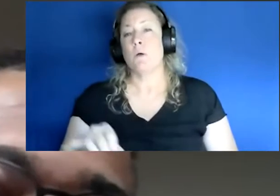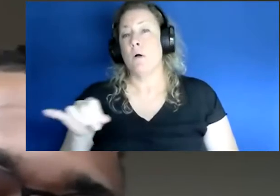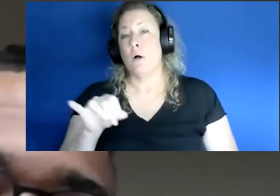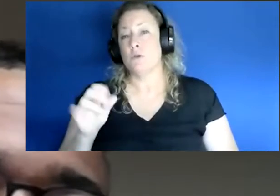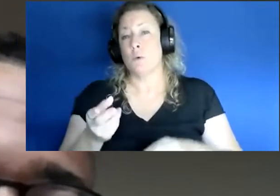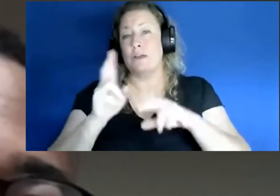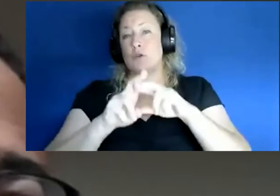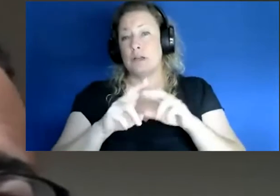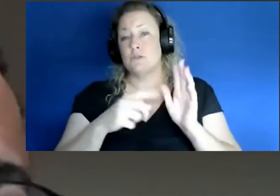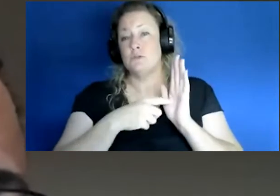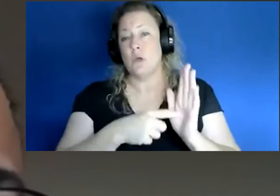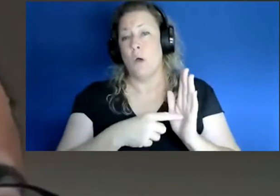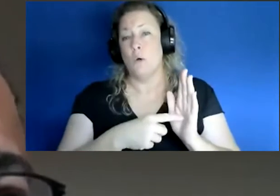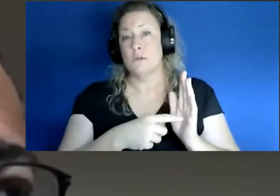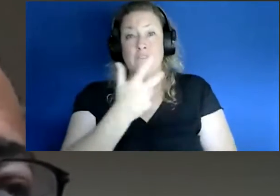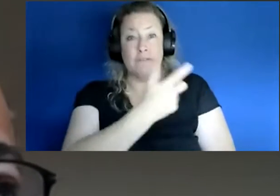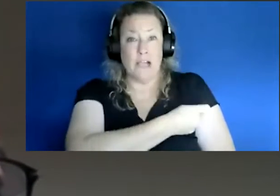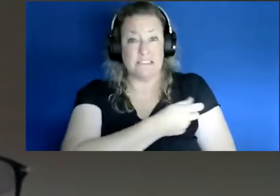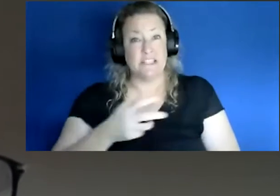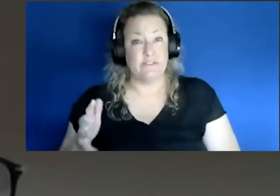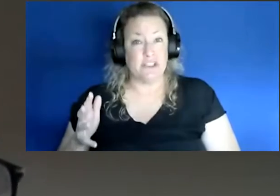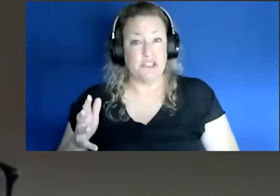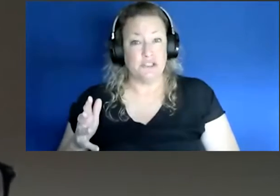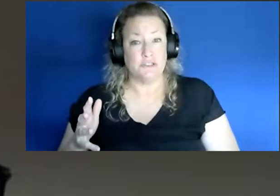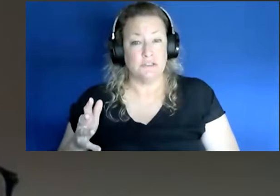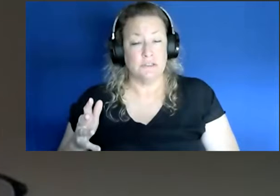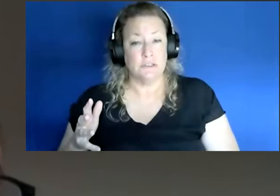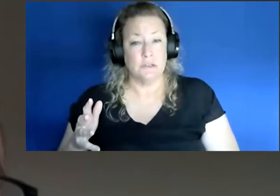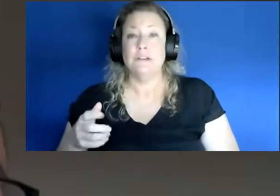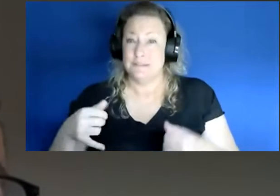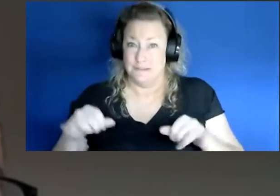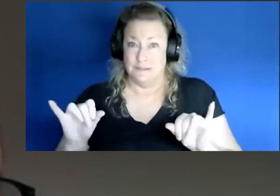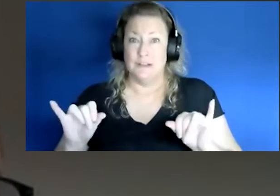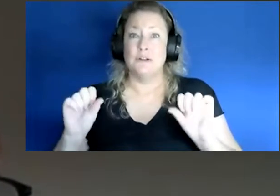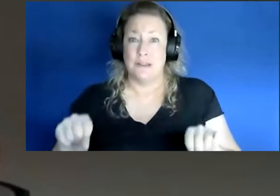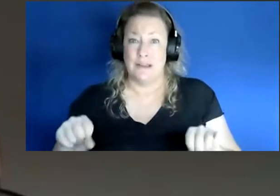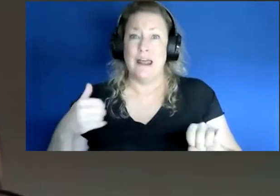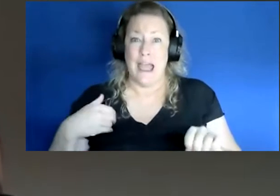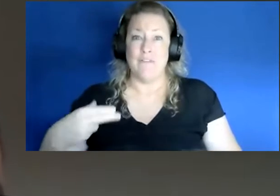that's shown that even if you're vaccinated, you still can have a very high viral load